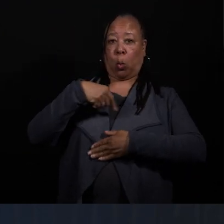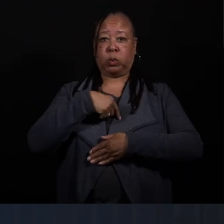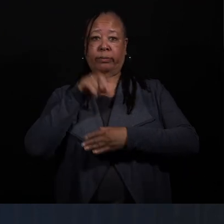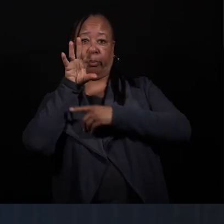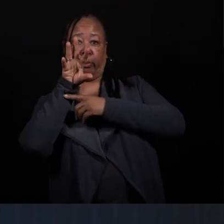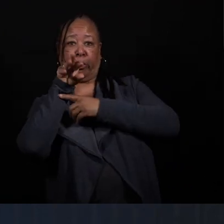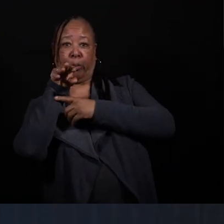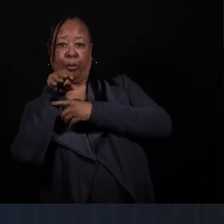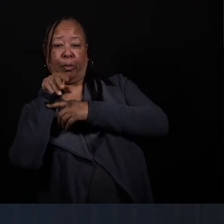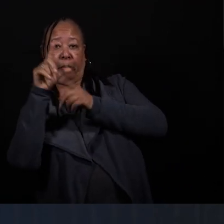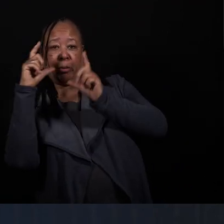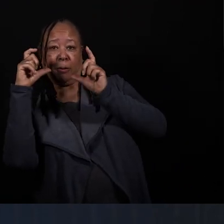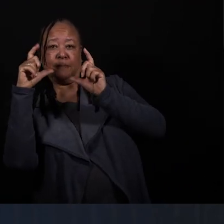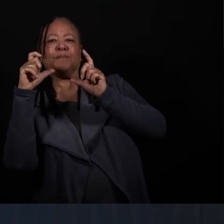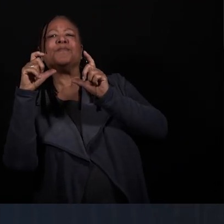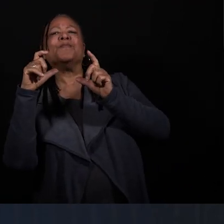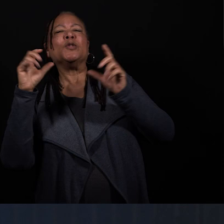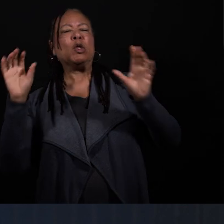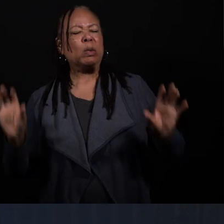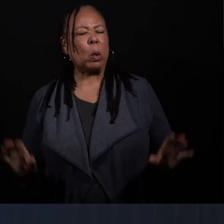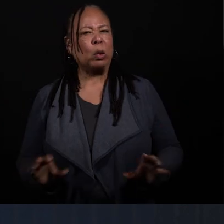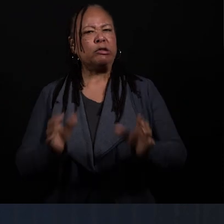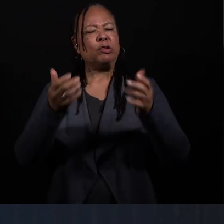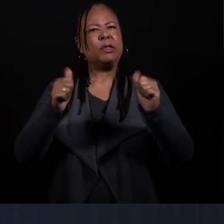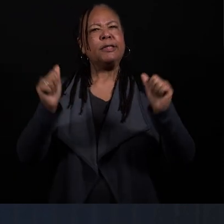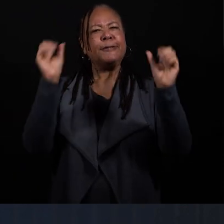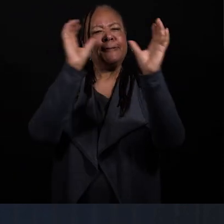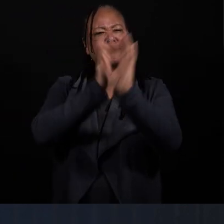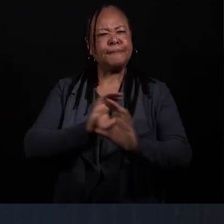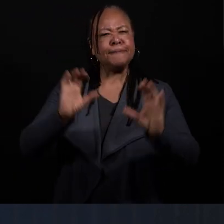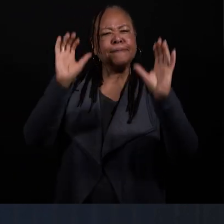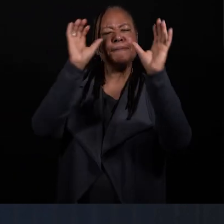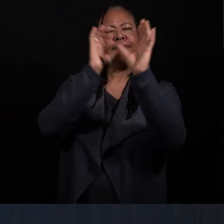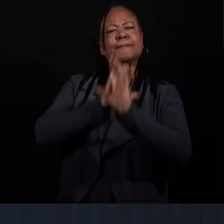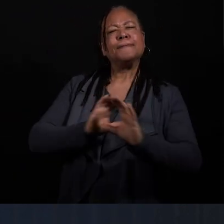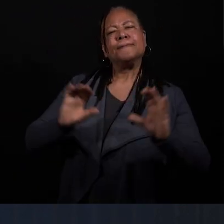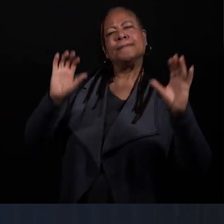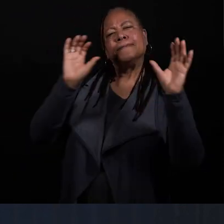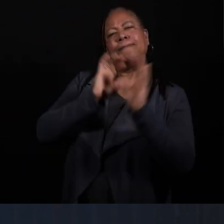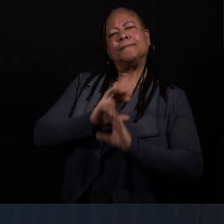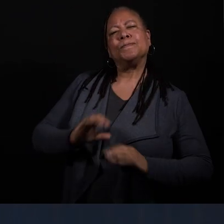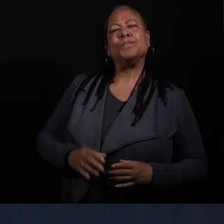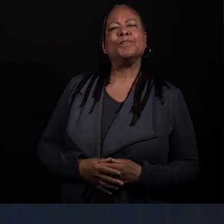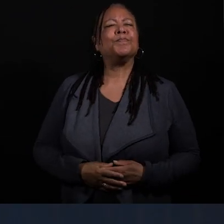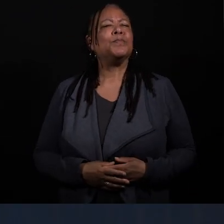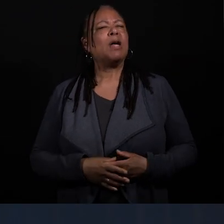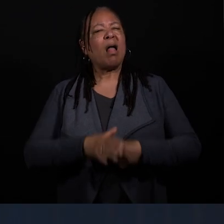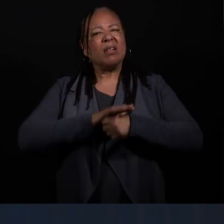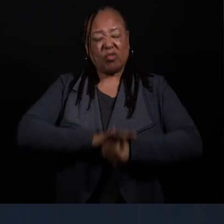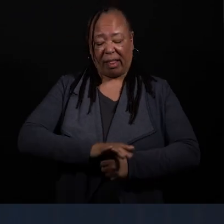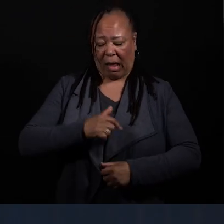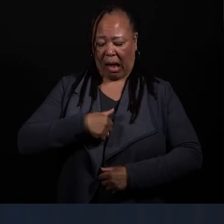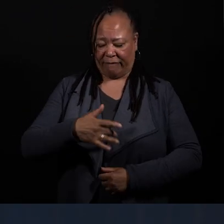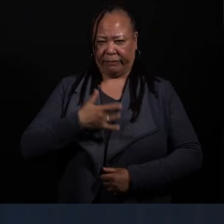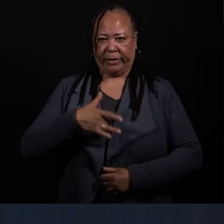So the work is trying to explore the stress that I feel about that,